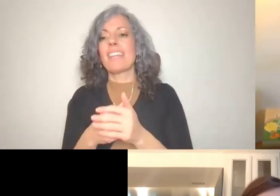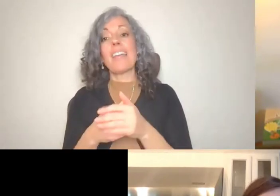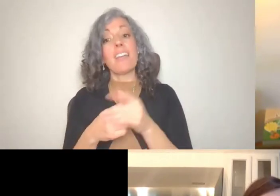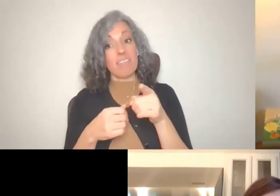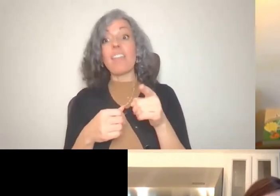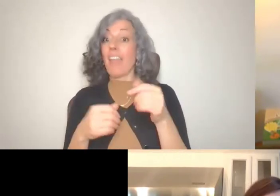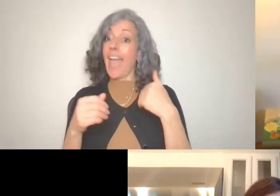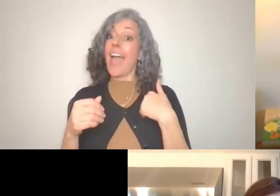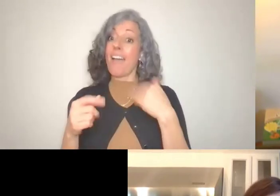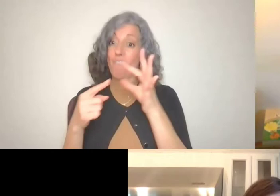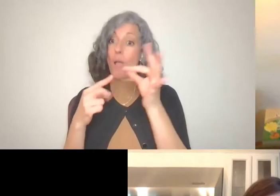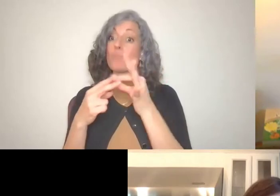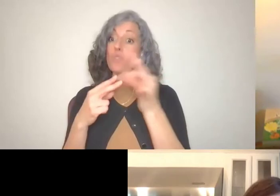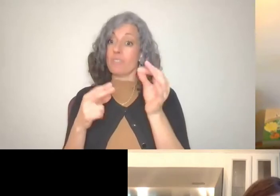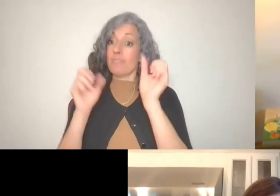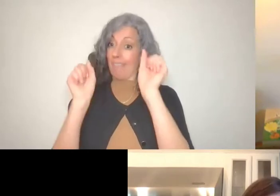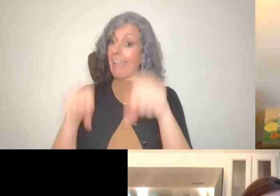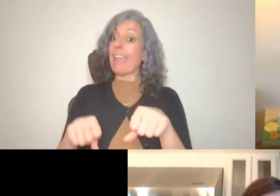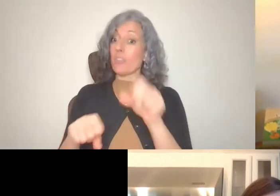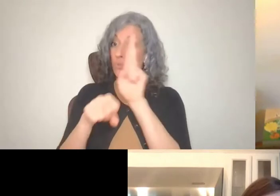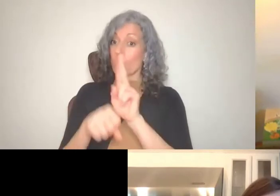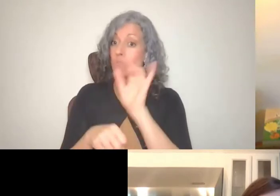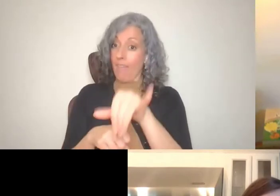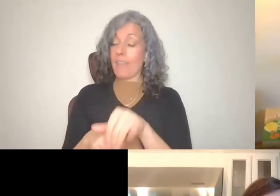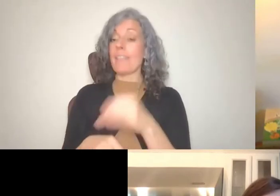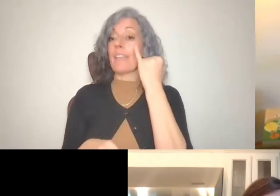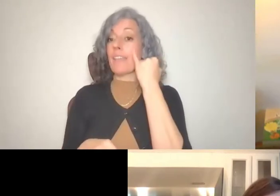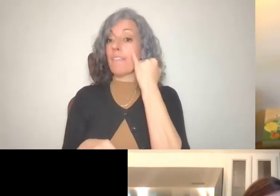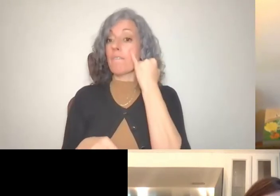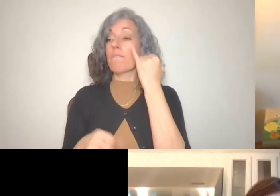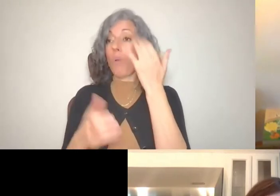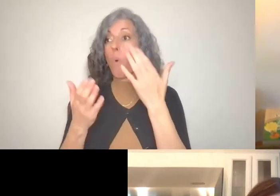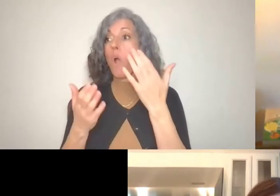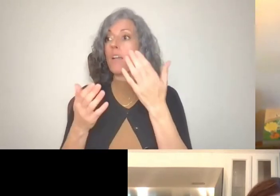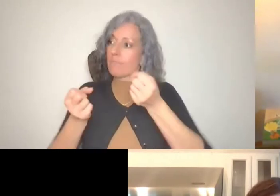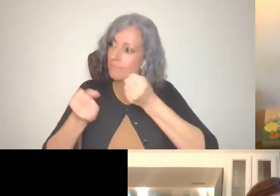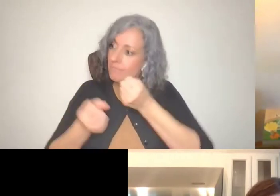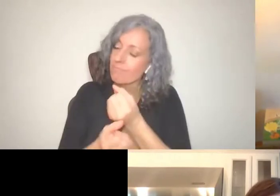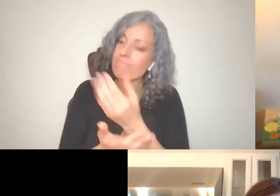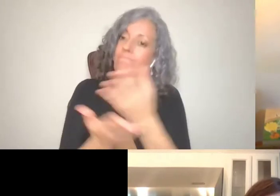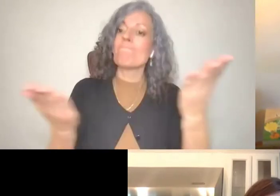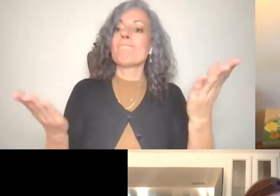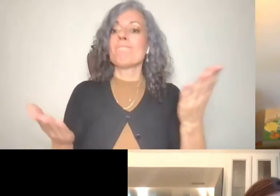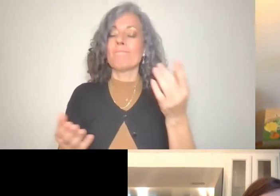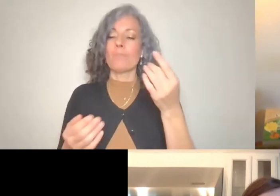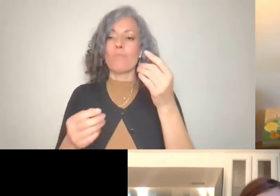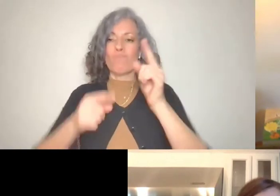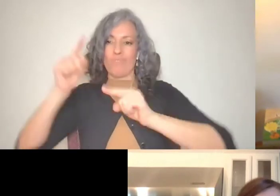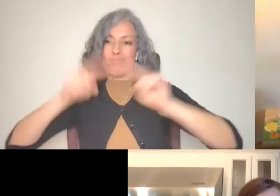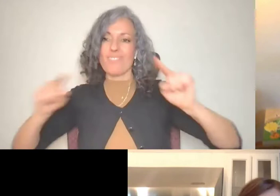and 845. So many options a book down so is great pending on what your situation is